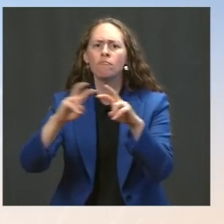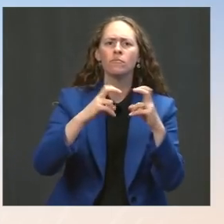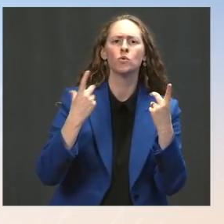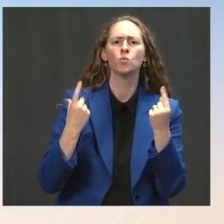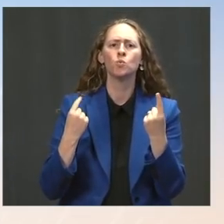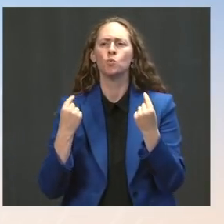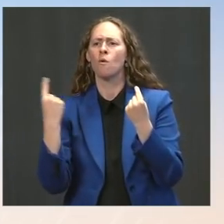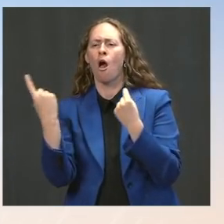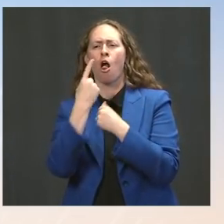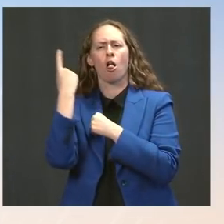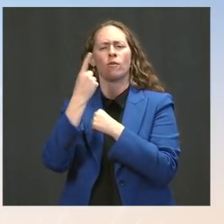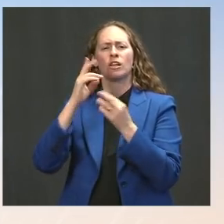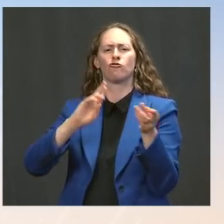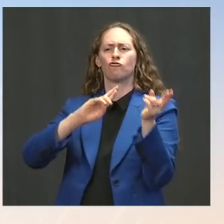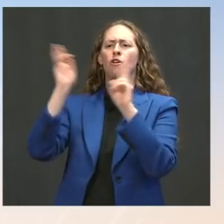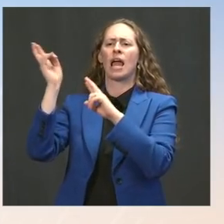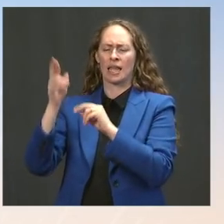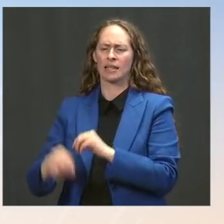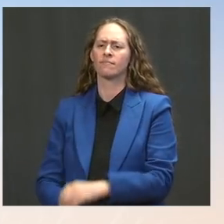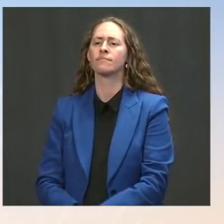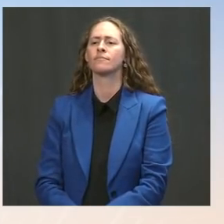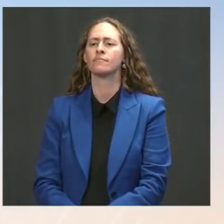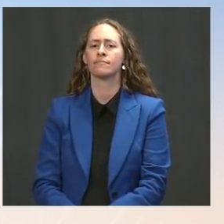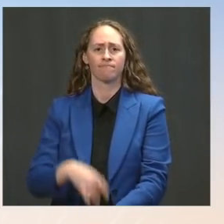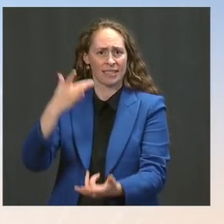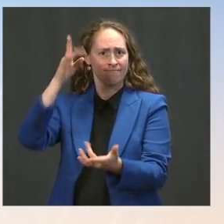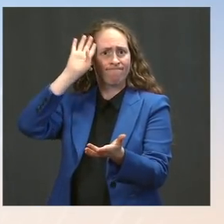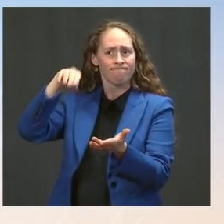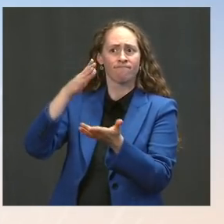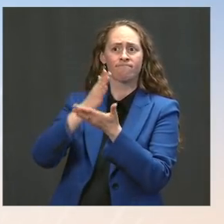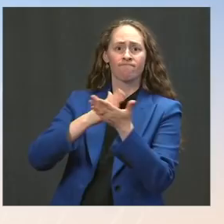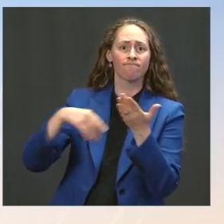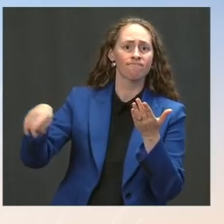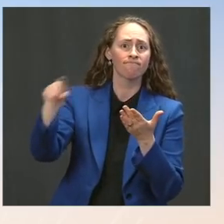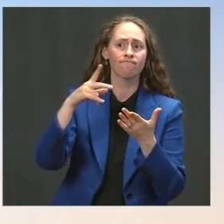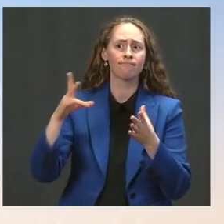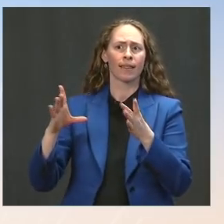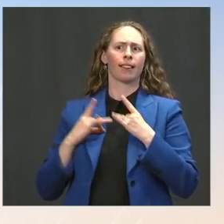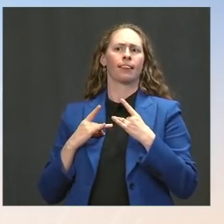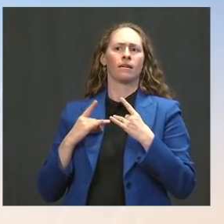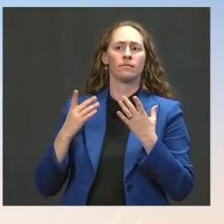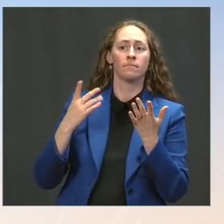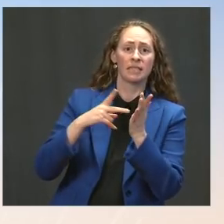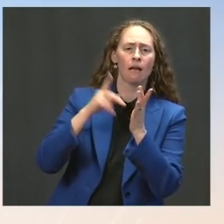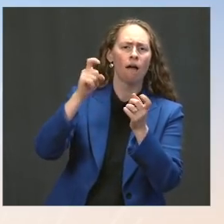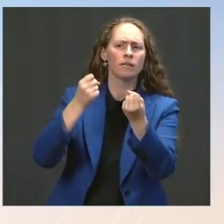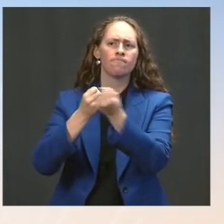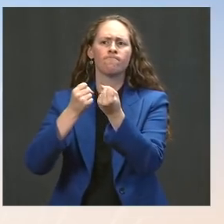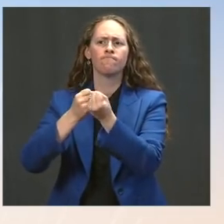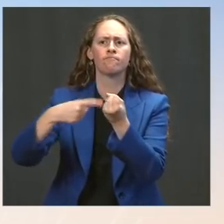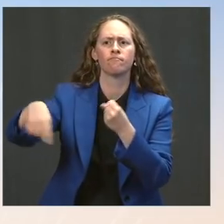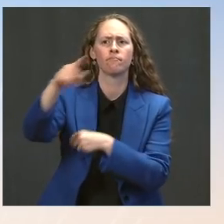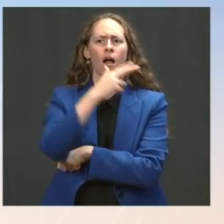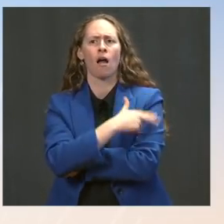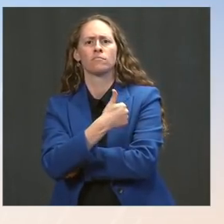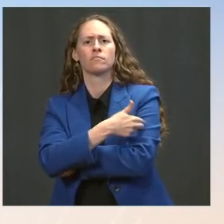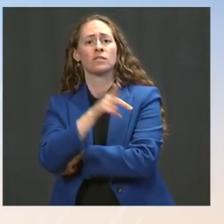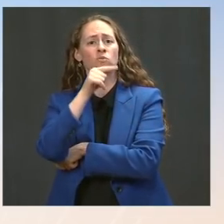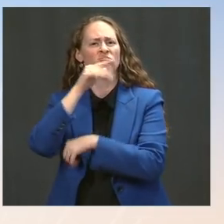and we certainly support these actions by these hospital associations. The Press: Does the White House view it as a benefit if employers,